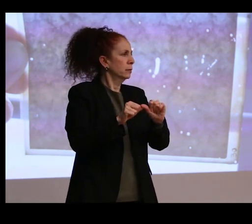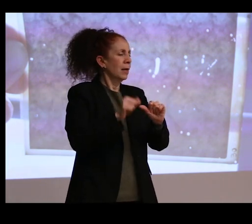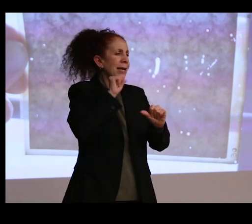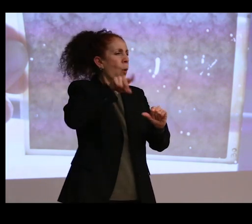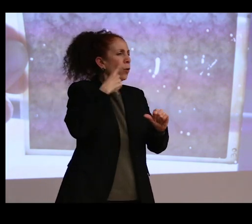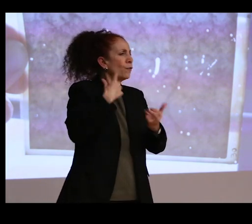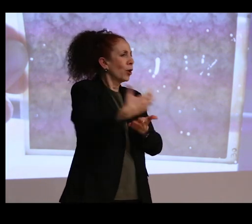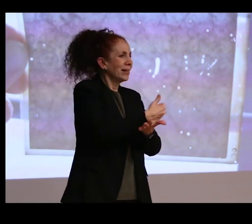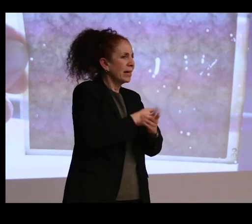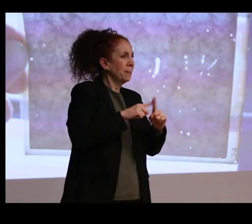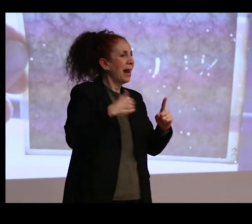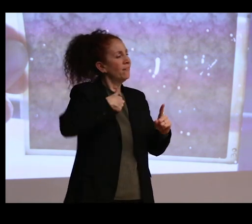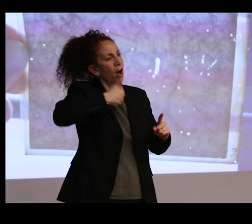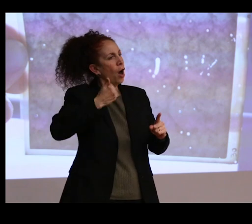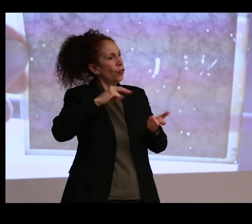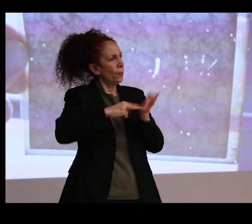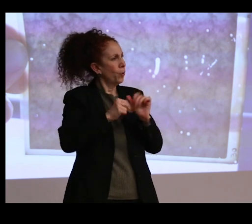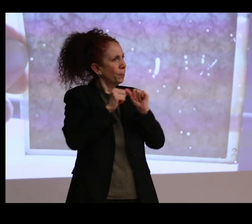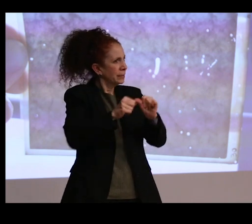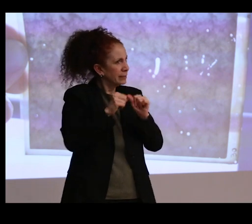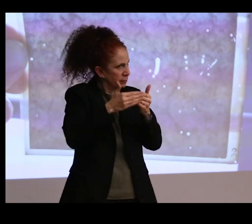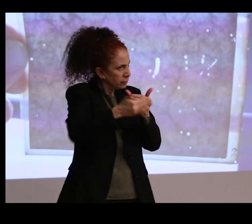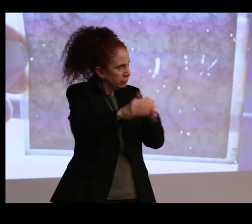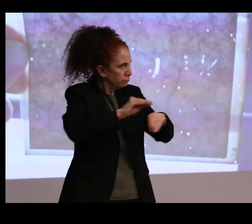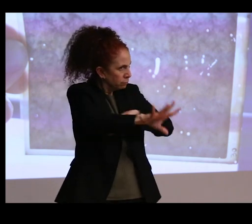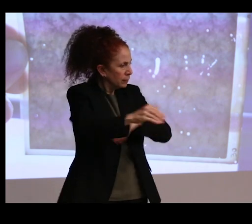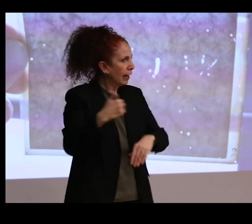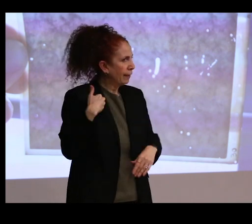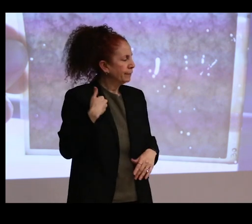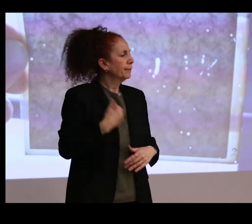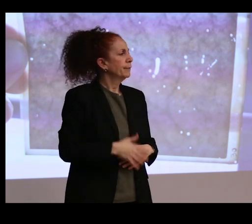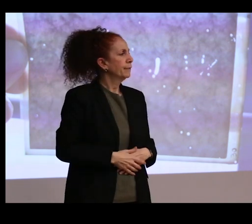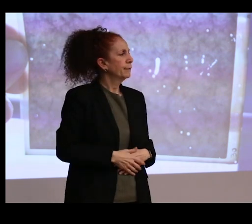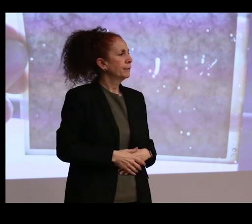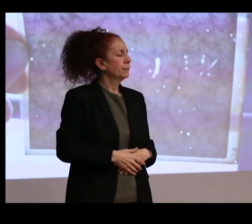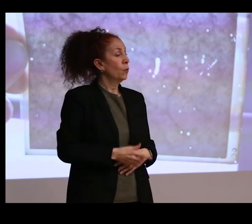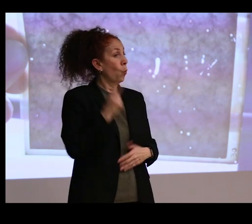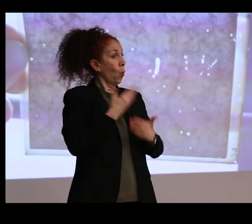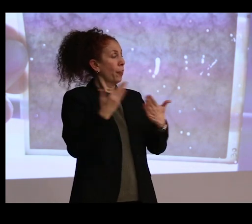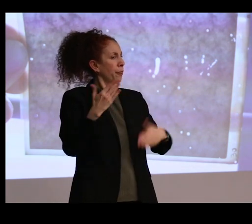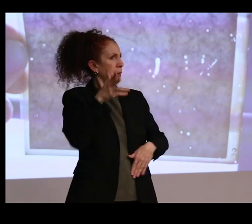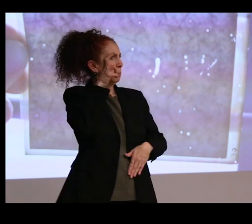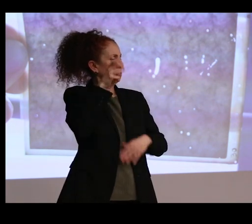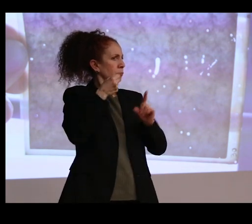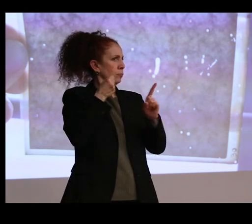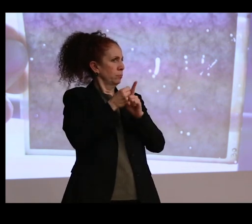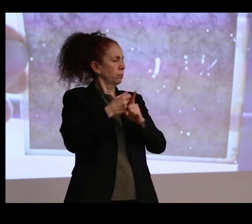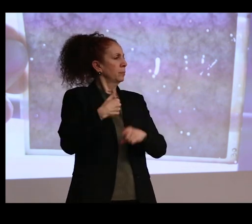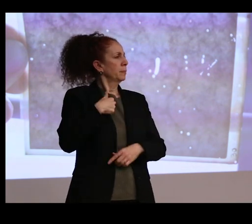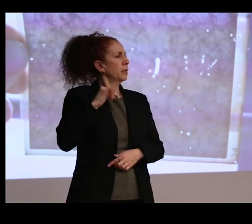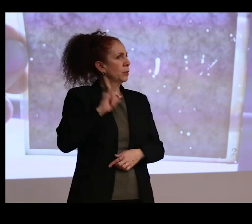And I think one of the things that struck me to make this particular connection